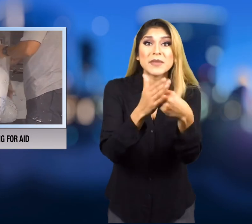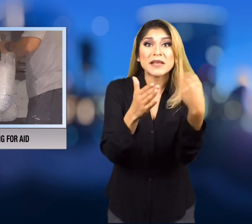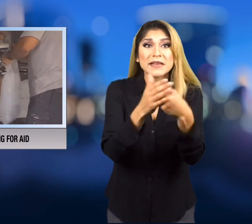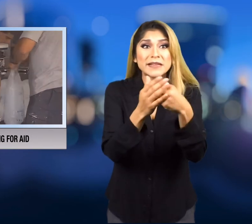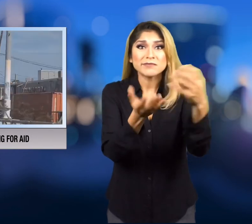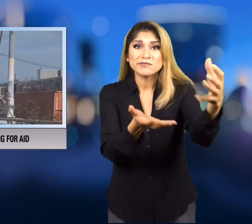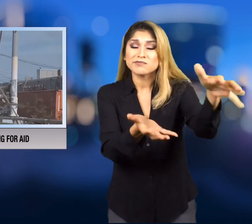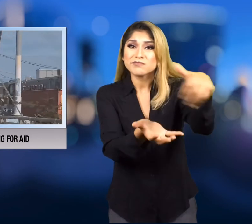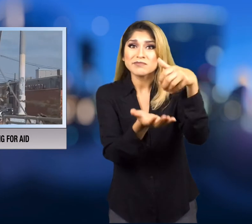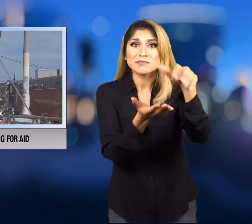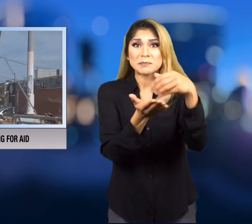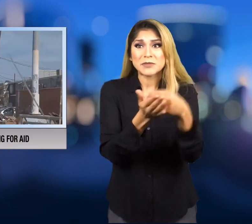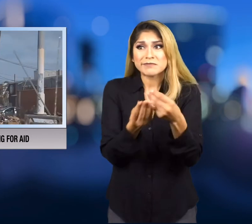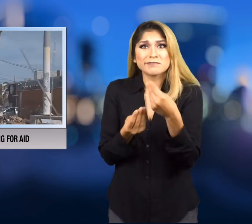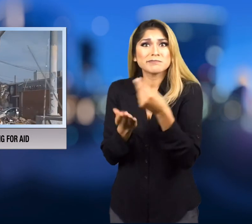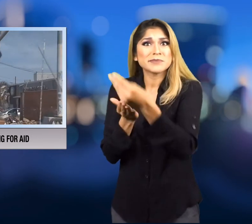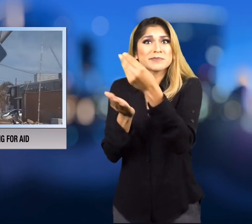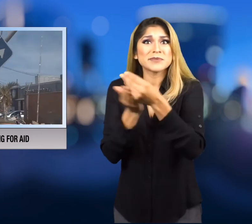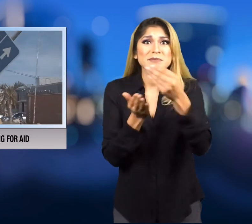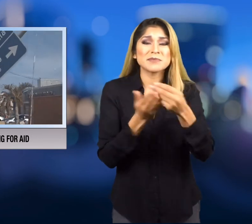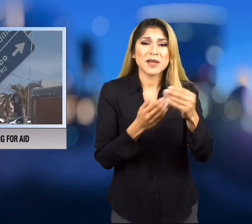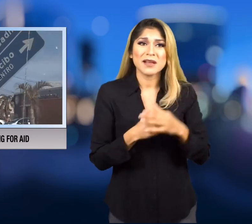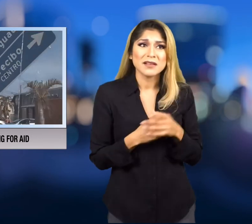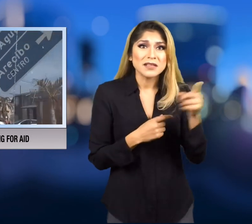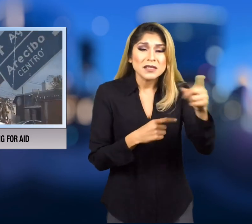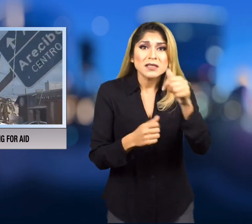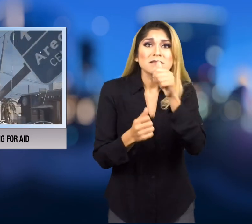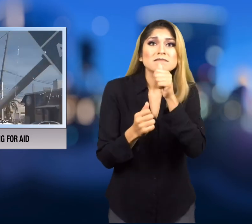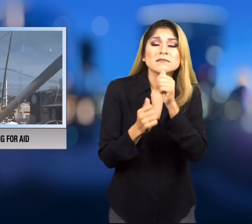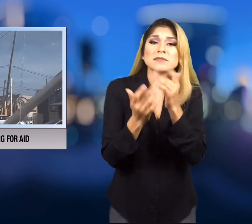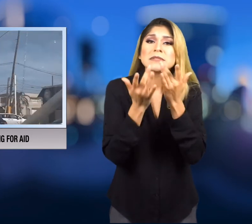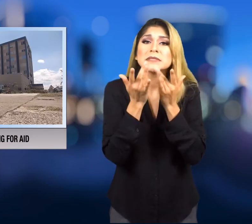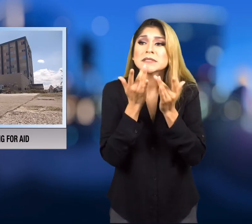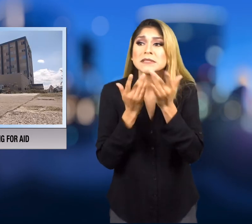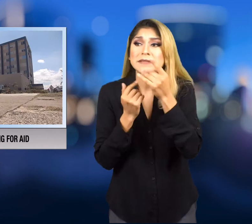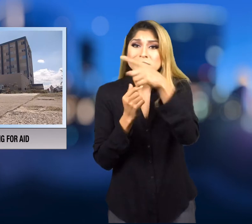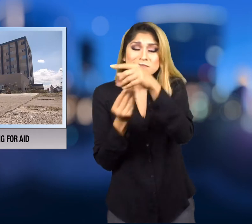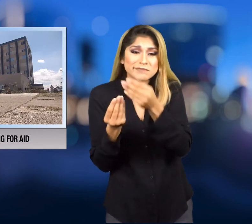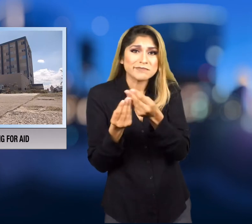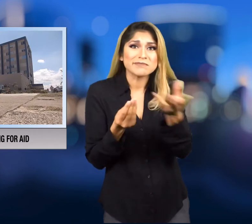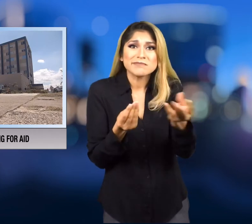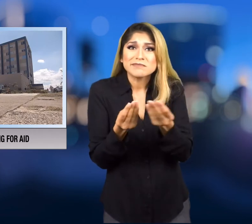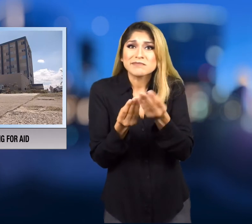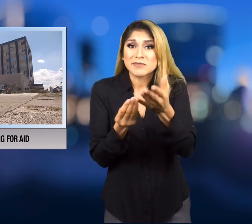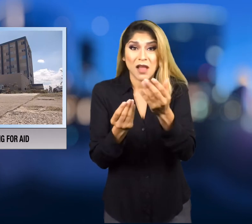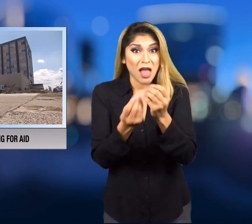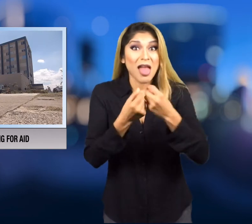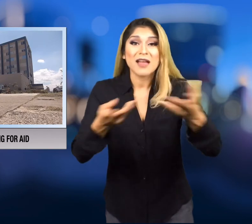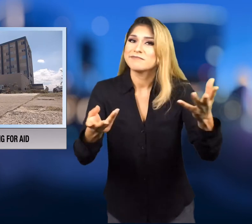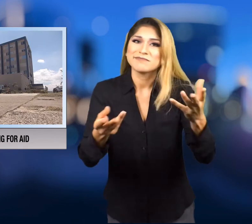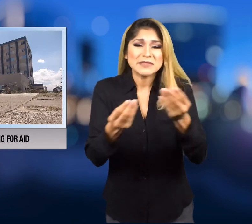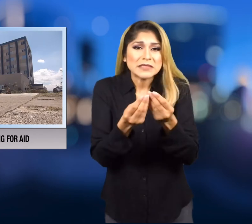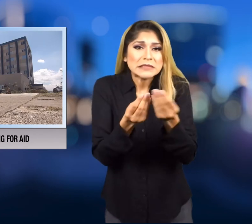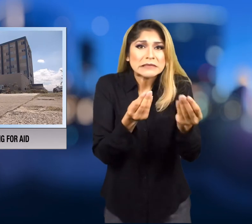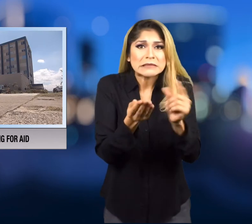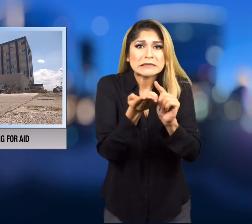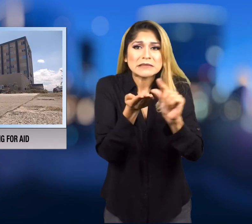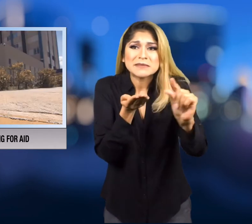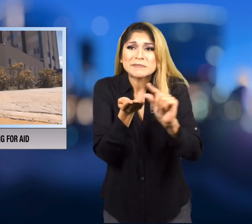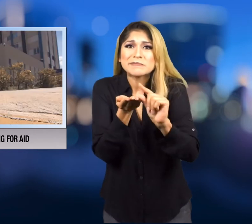And the money at ATM machines is running out.